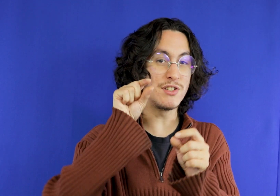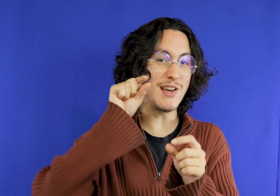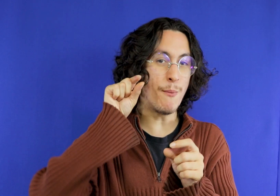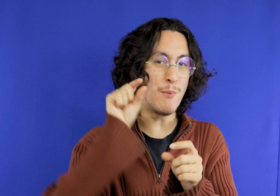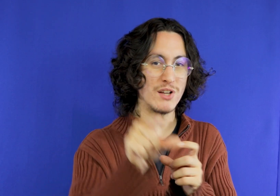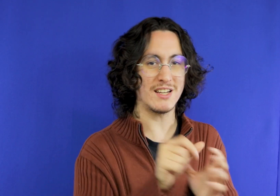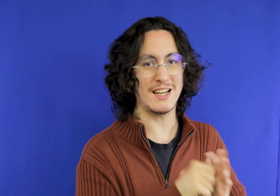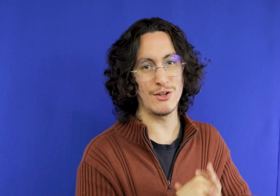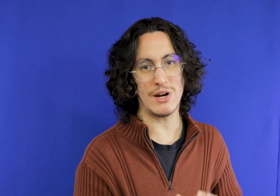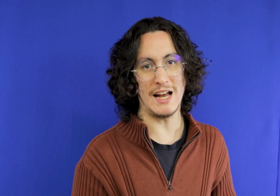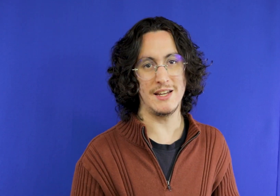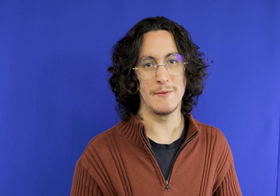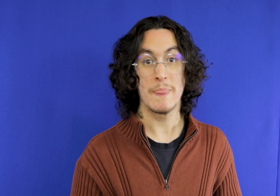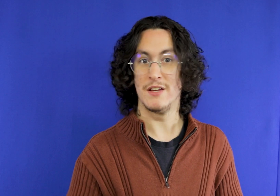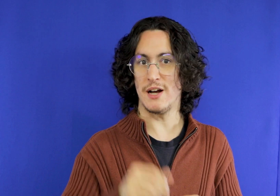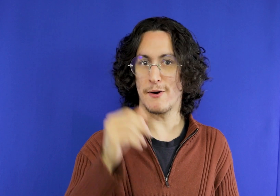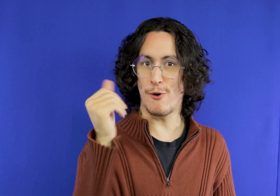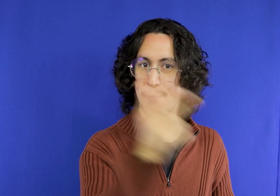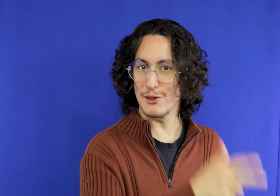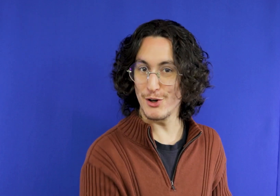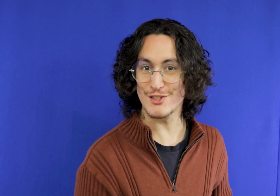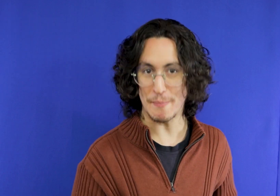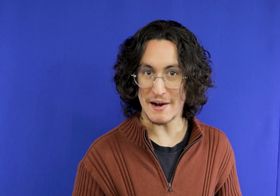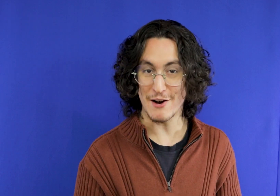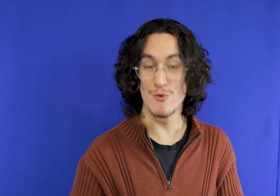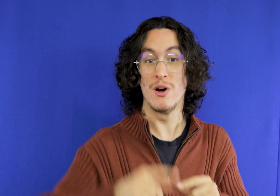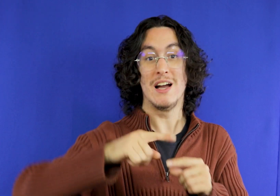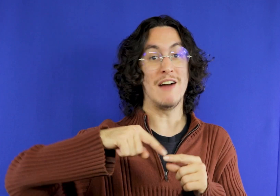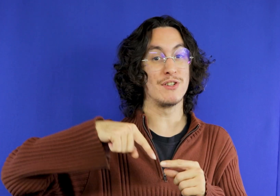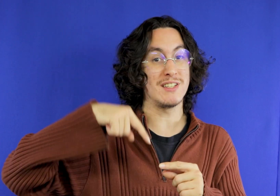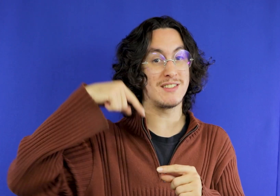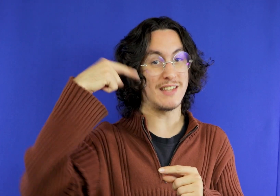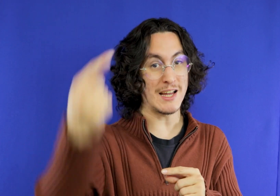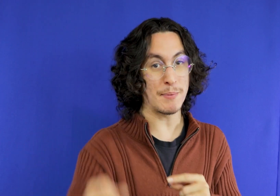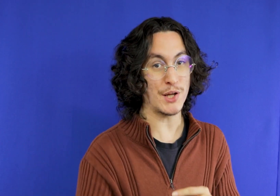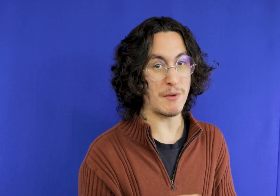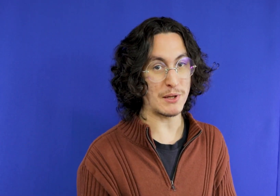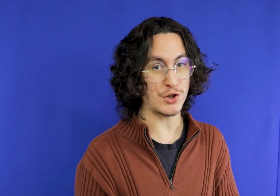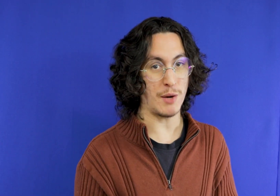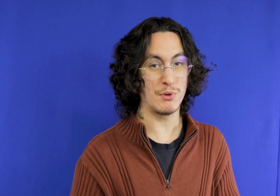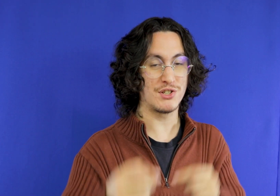Then you have lunch in that place he already buys two only pays one there you go to Nova Petrópolis